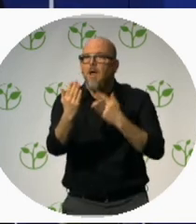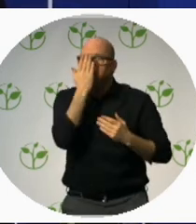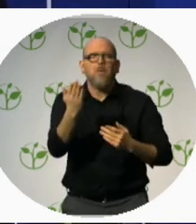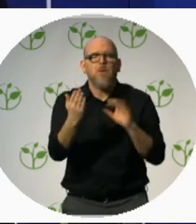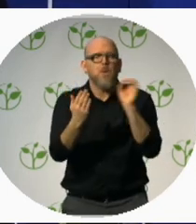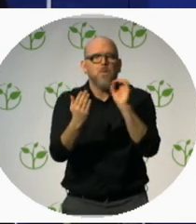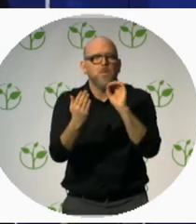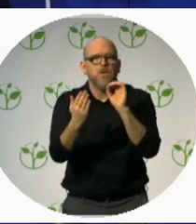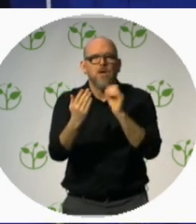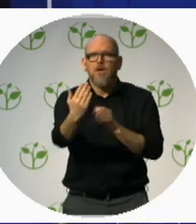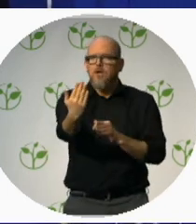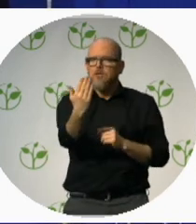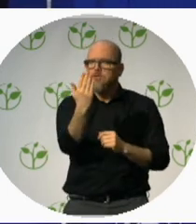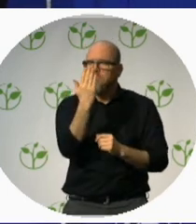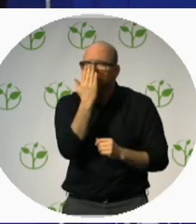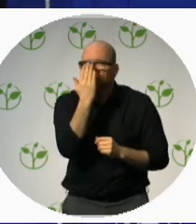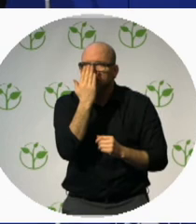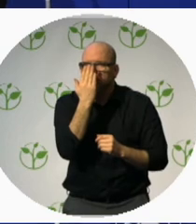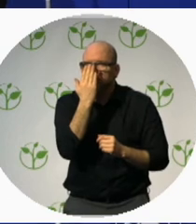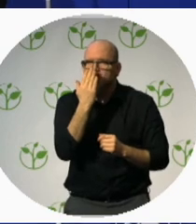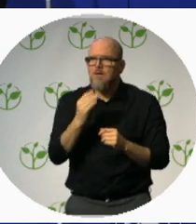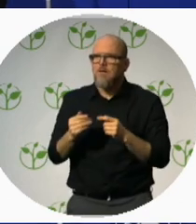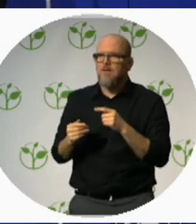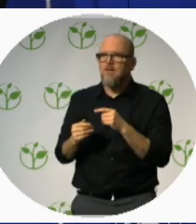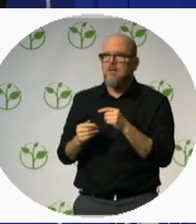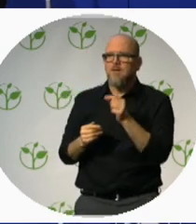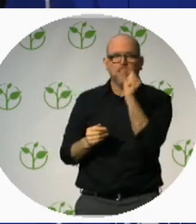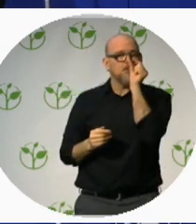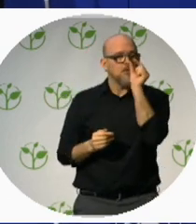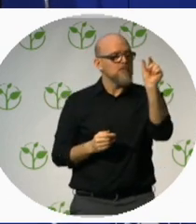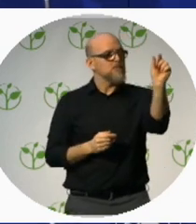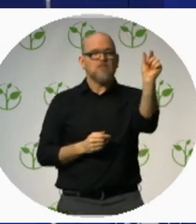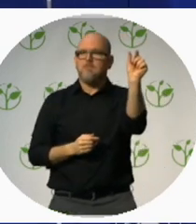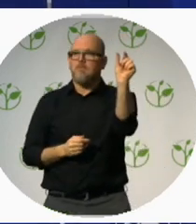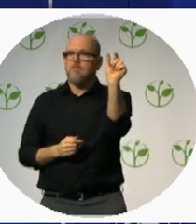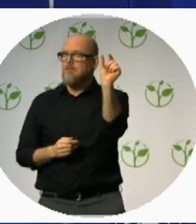Ok, open your eyes a moment. Thank-you, OK a few centimetres.